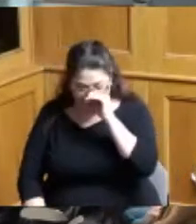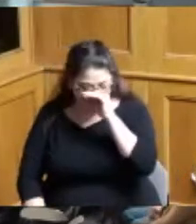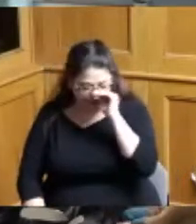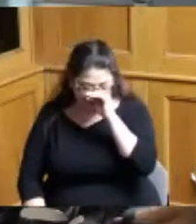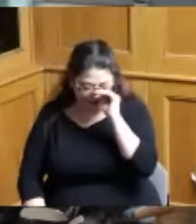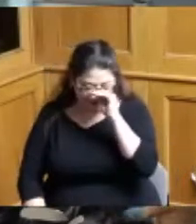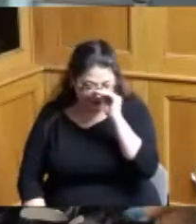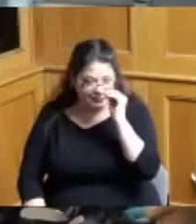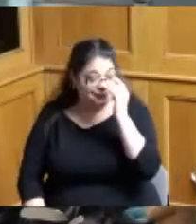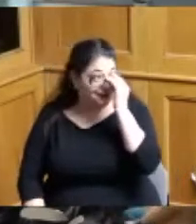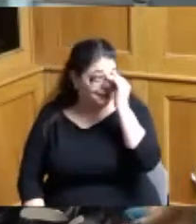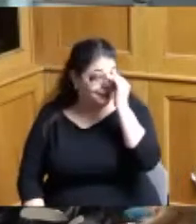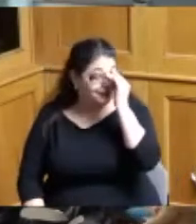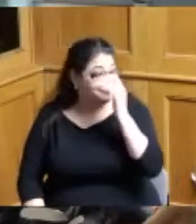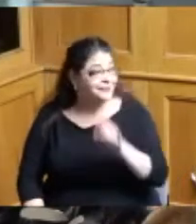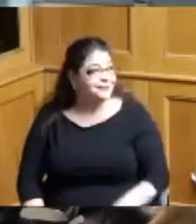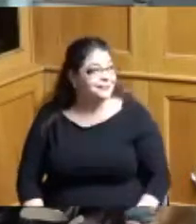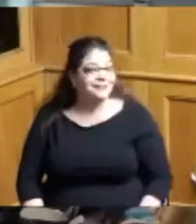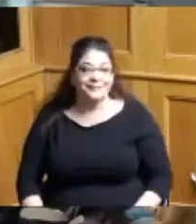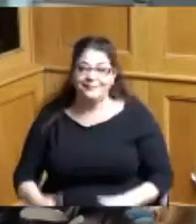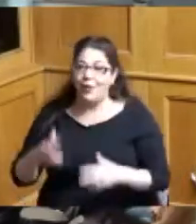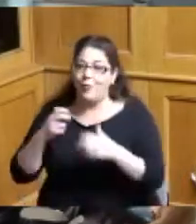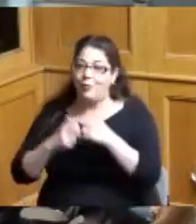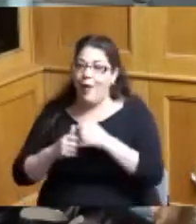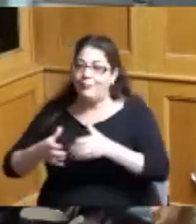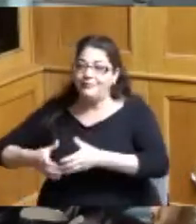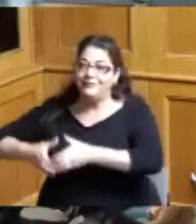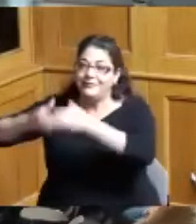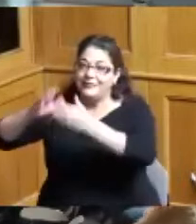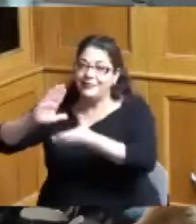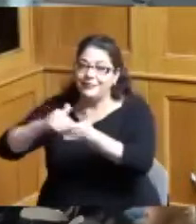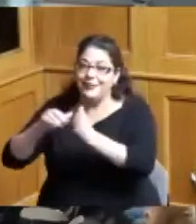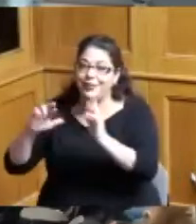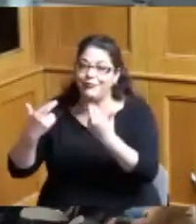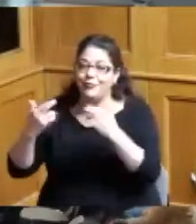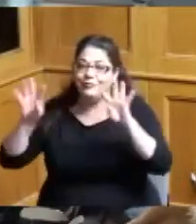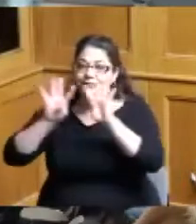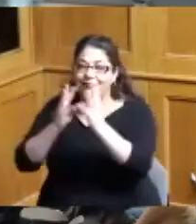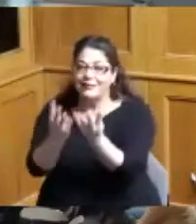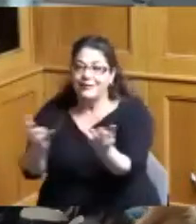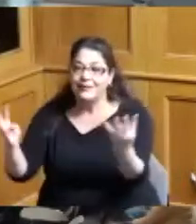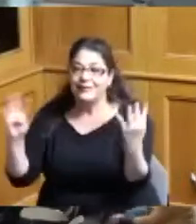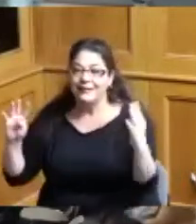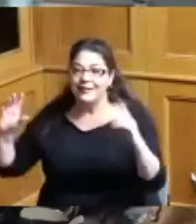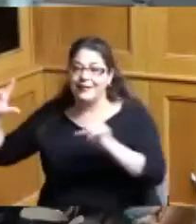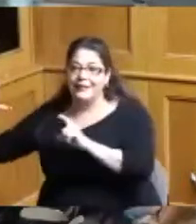so many